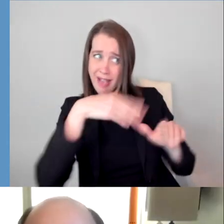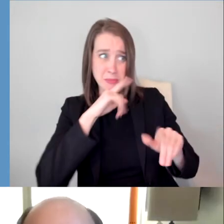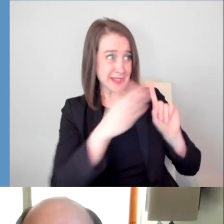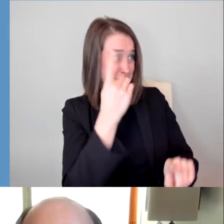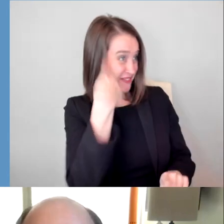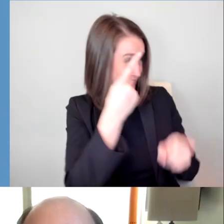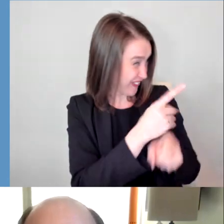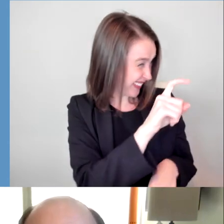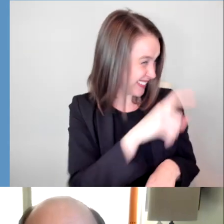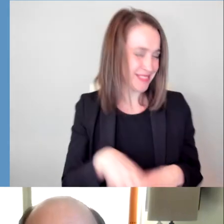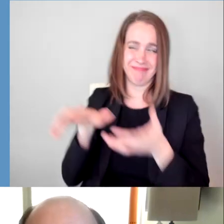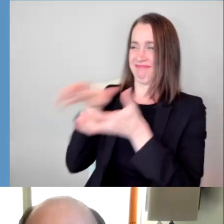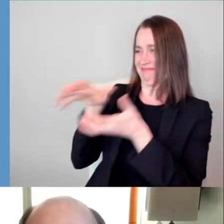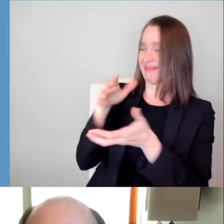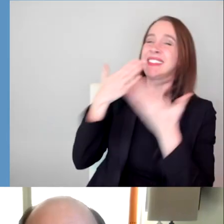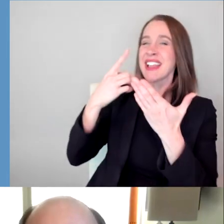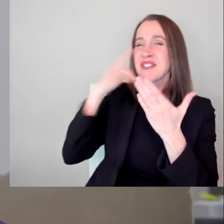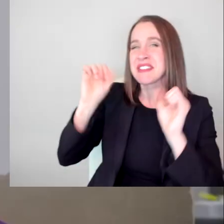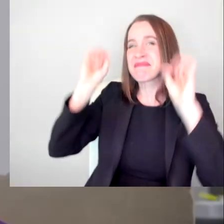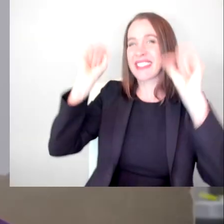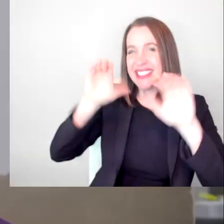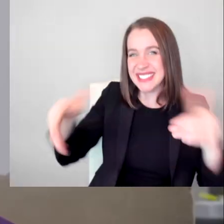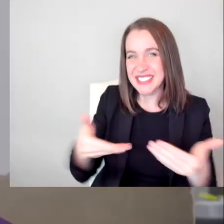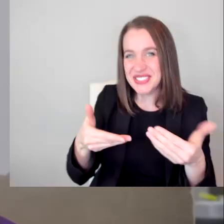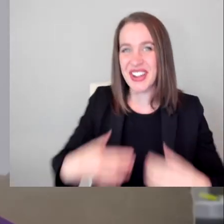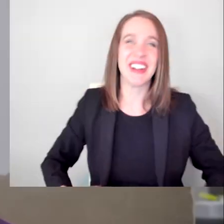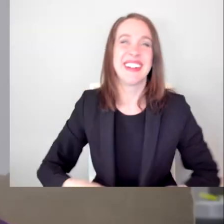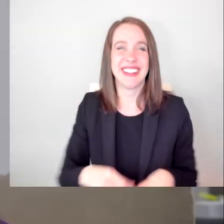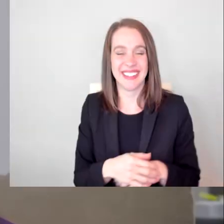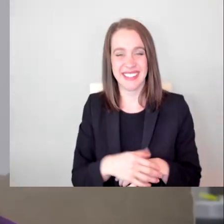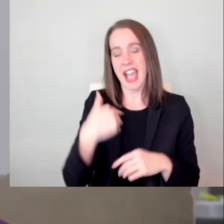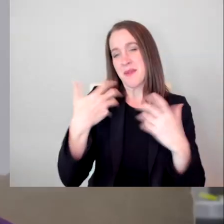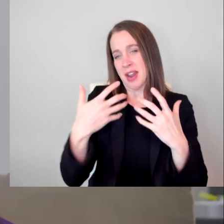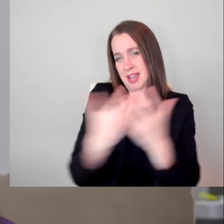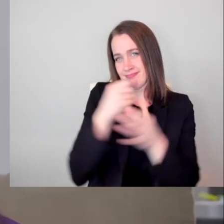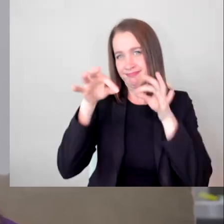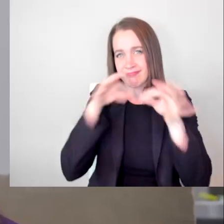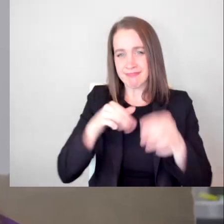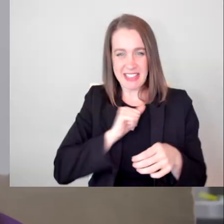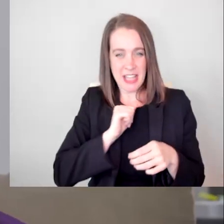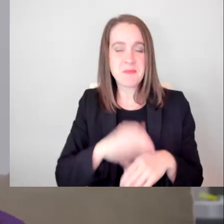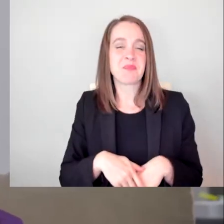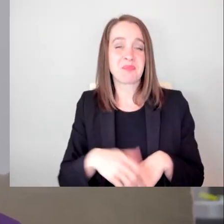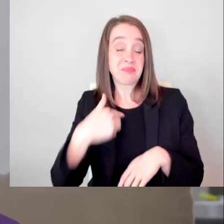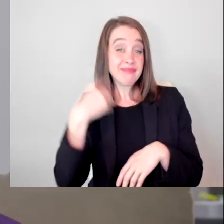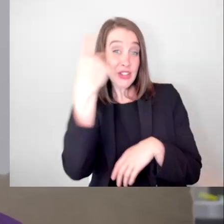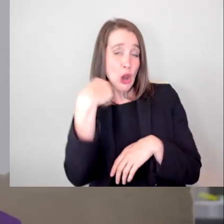Thank you for that stellar introduction. I want to describe myself to the audience. I look like the lost Kardashian.